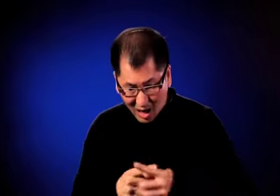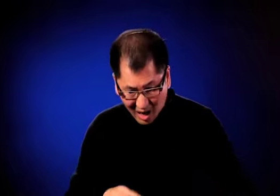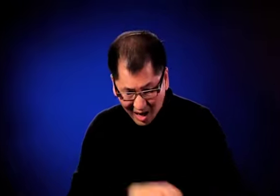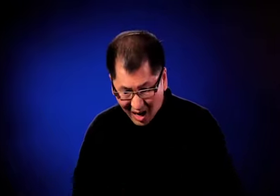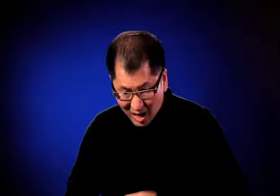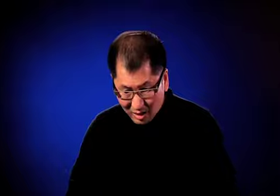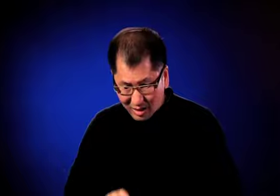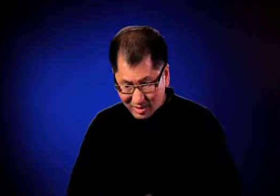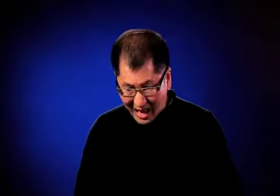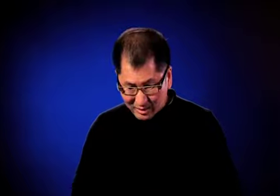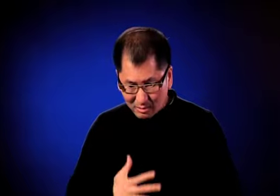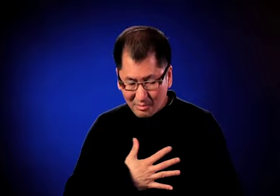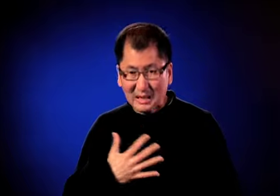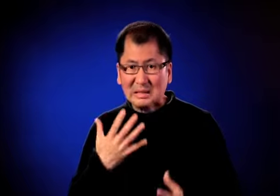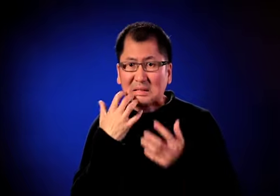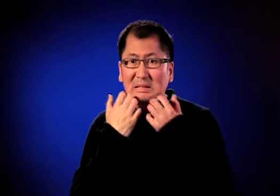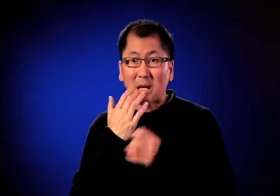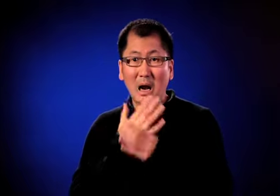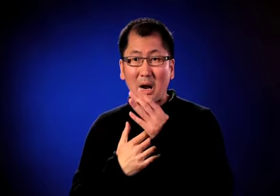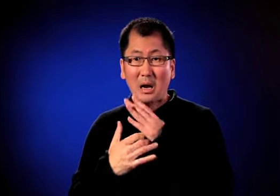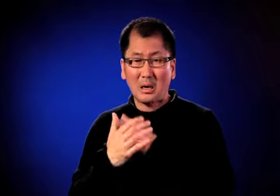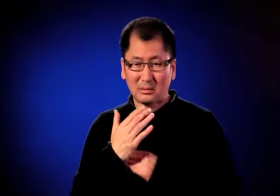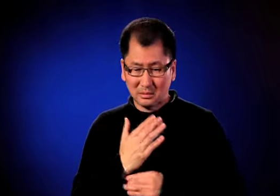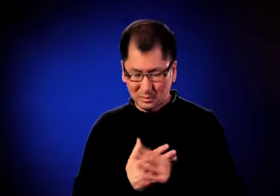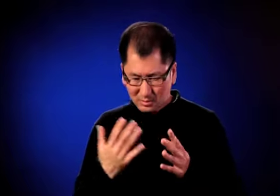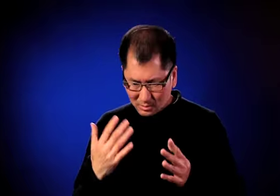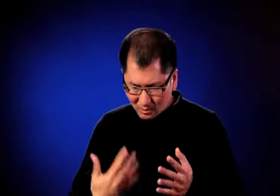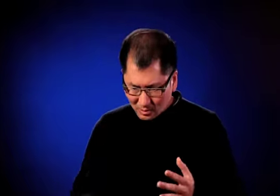Now remember I had already lost faith in what the hospital was